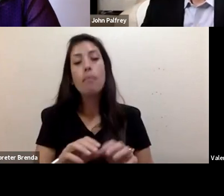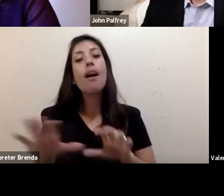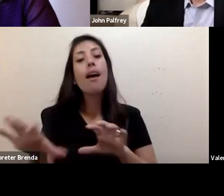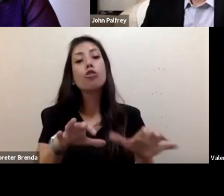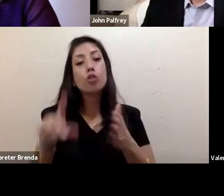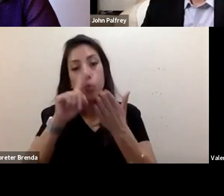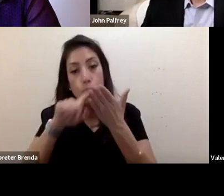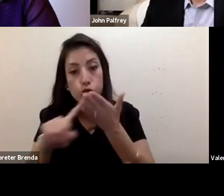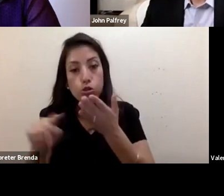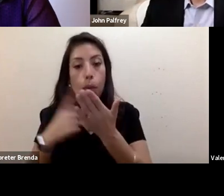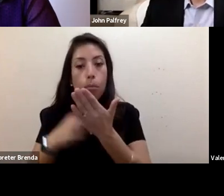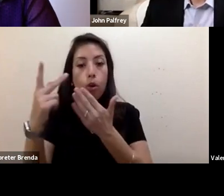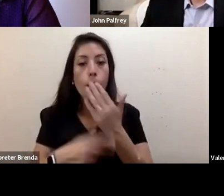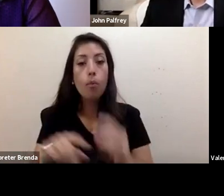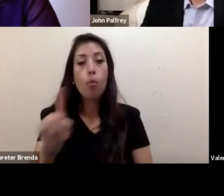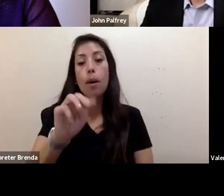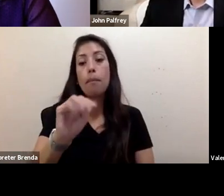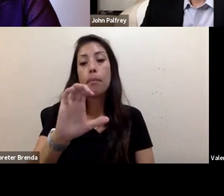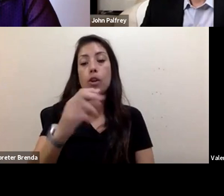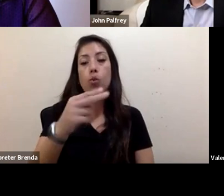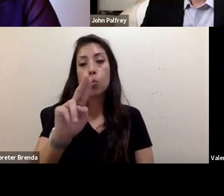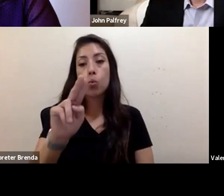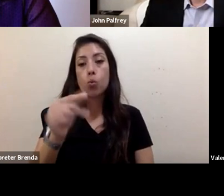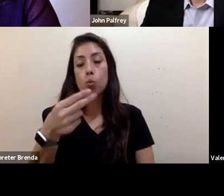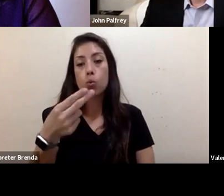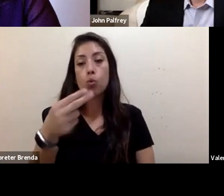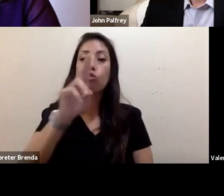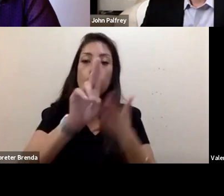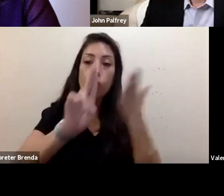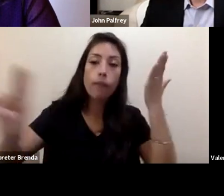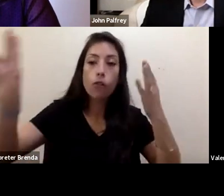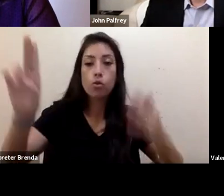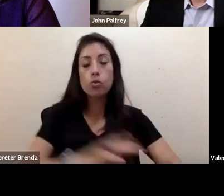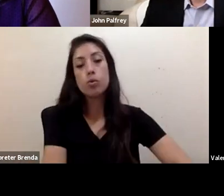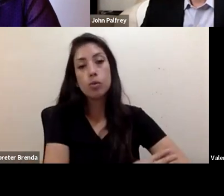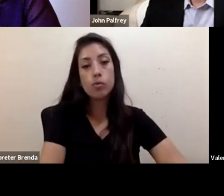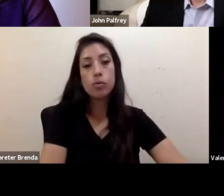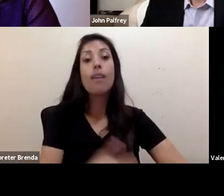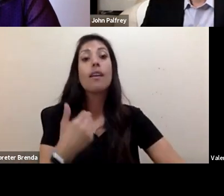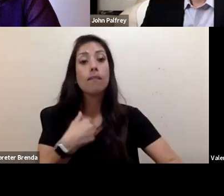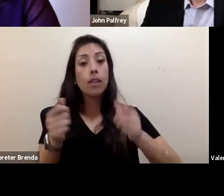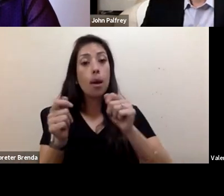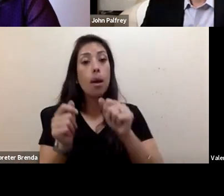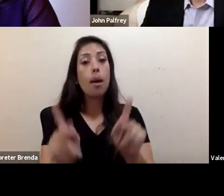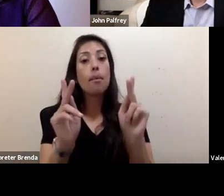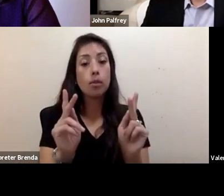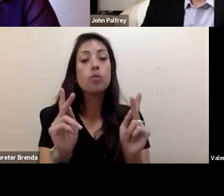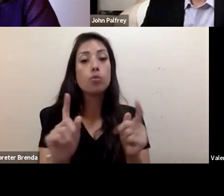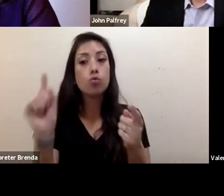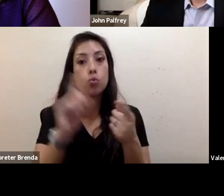at McGill University, where I have had the opportunity to expand my learning process